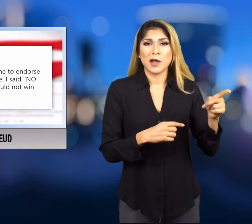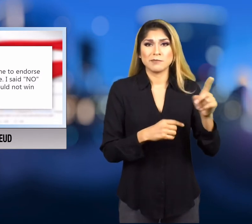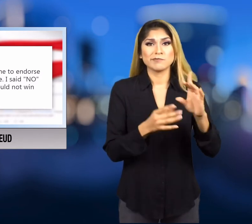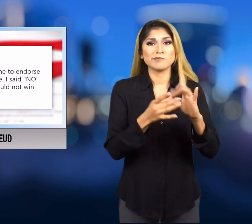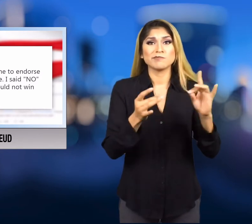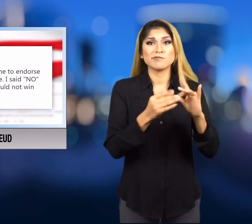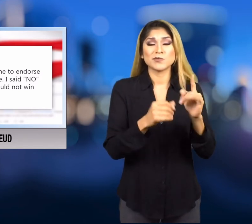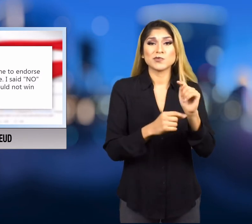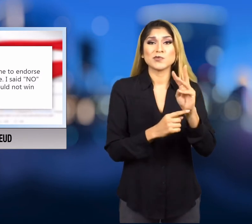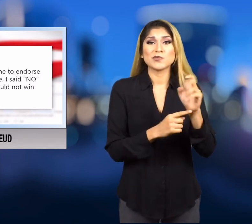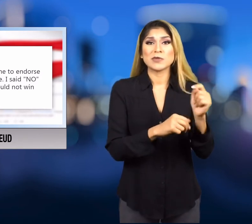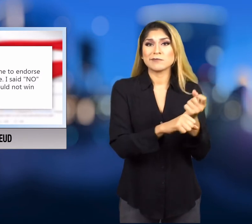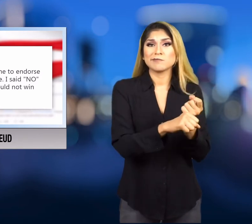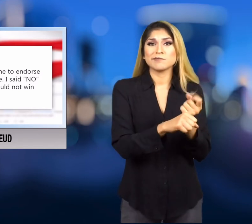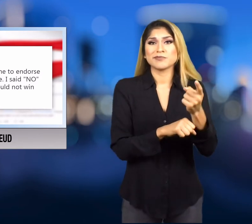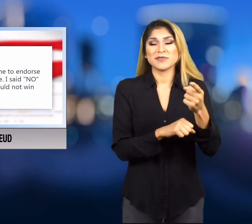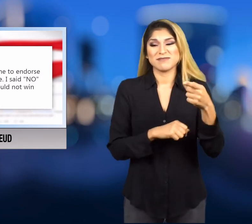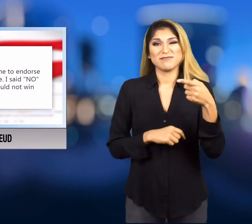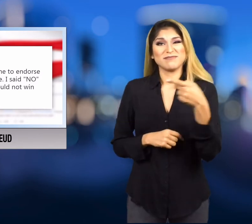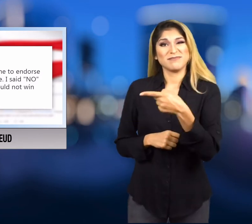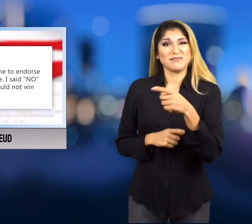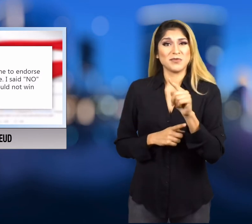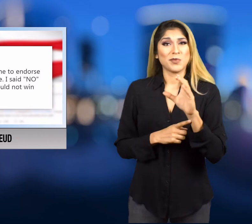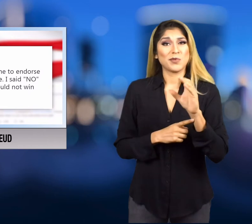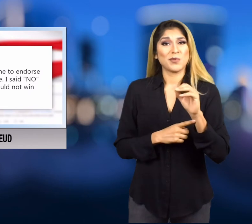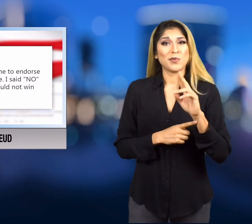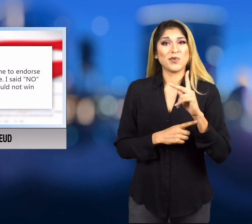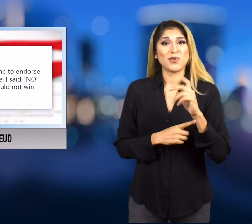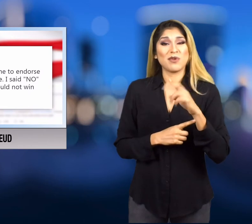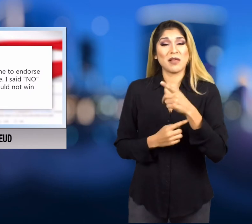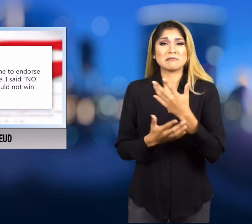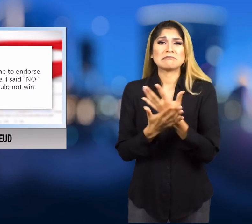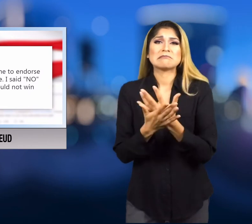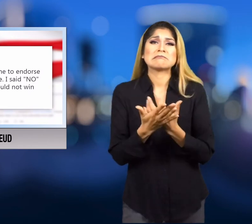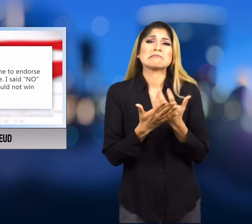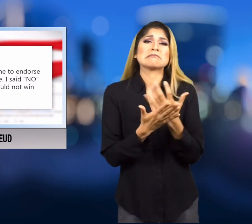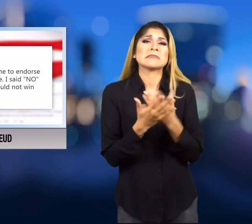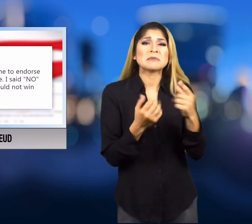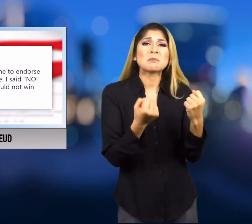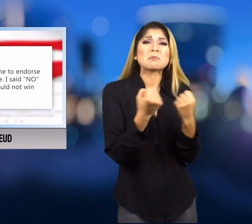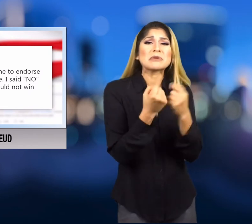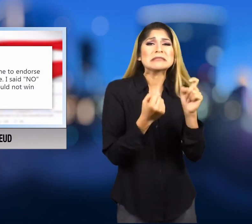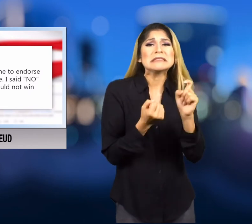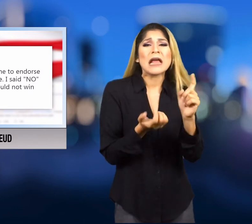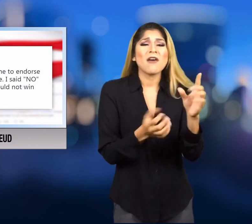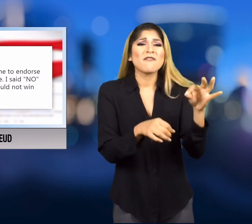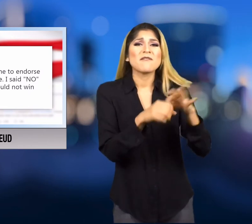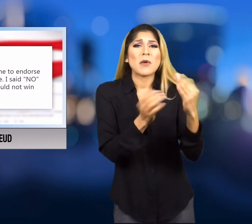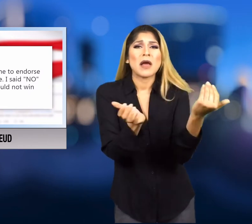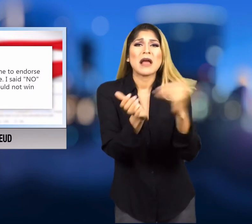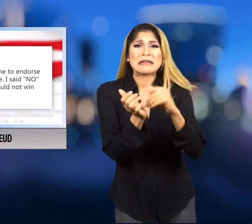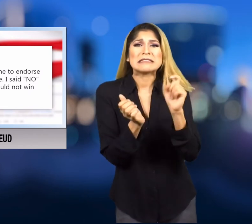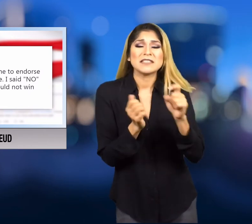begged him for an endorsement in Corker's re-election bid